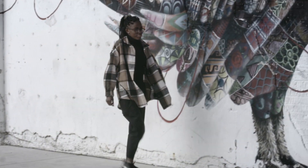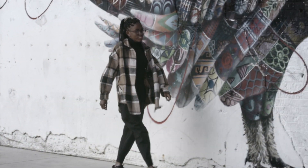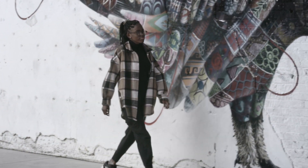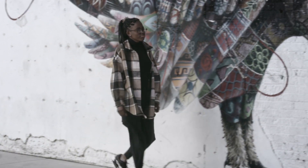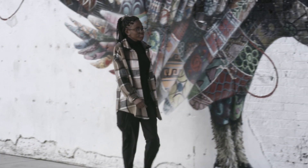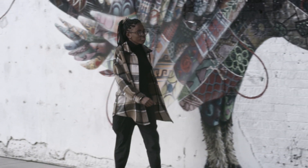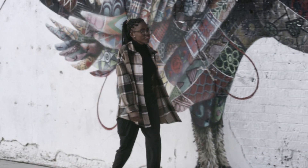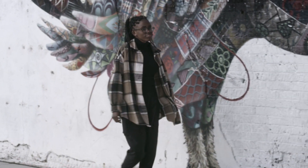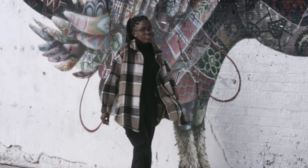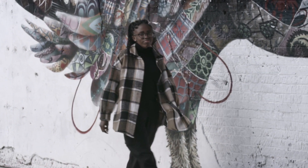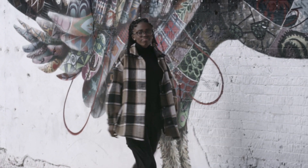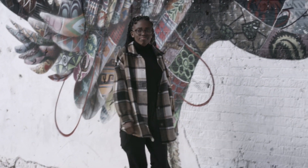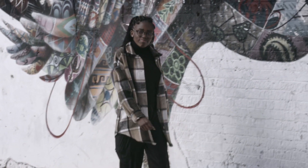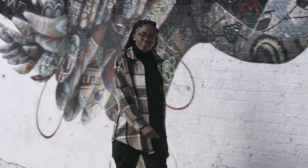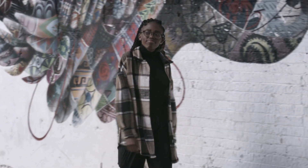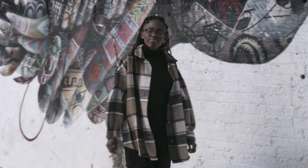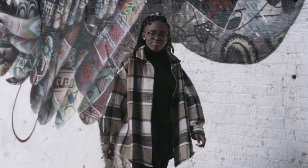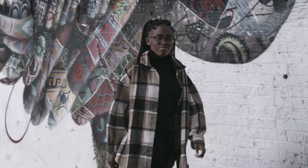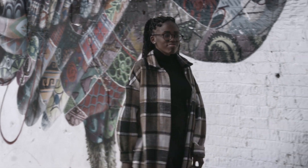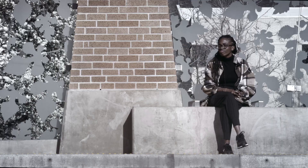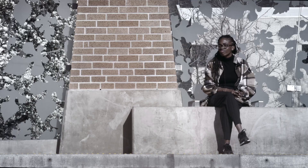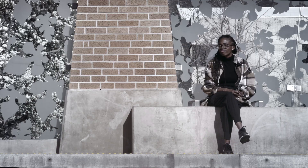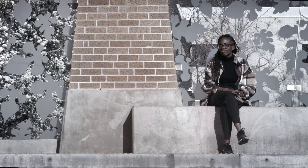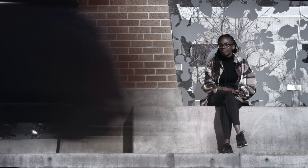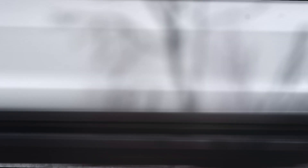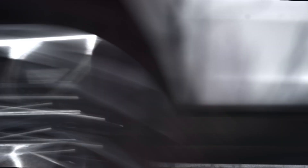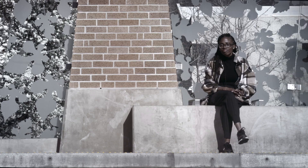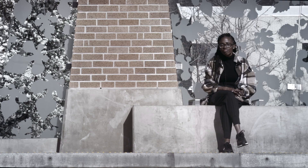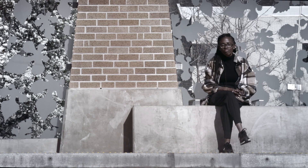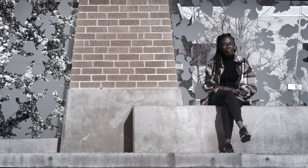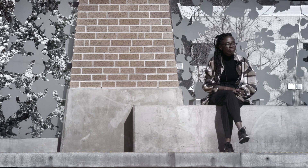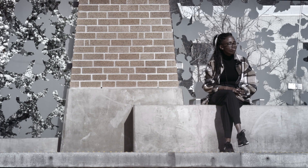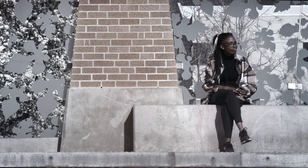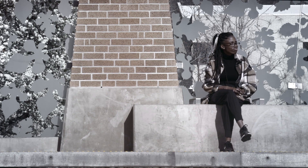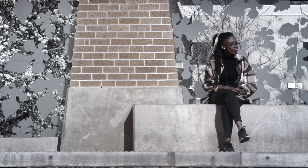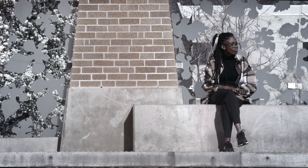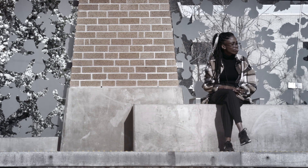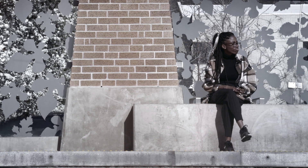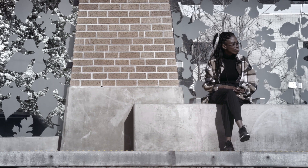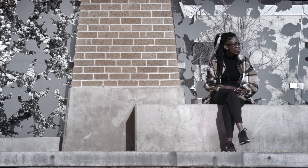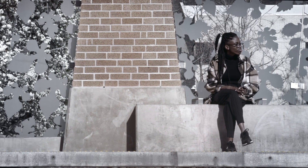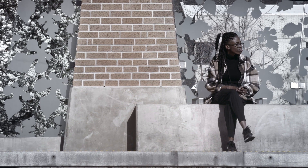We're all unique, with different needs and wants and wishes. But we also need communication.